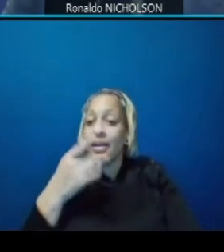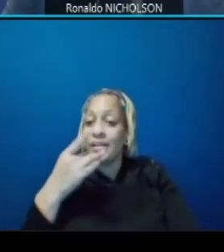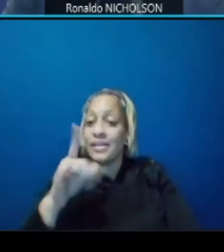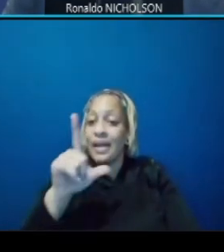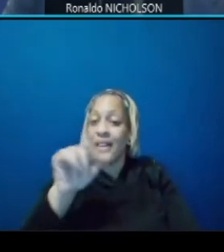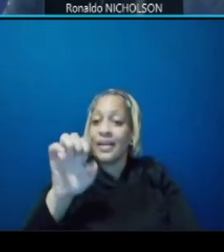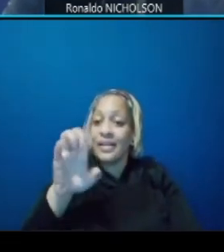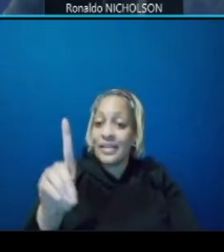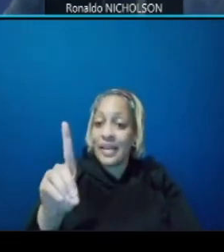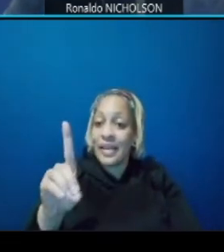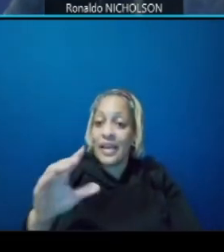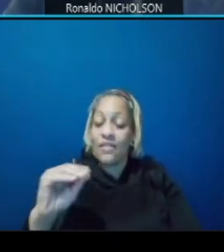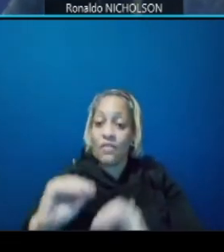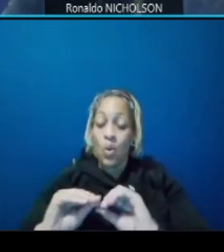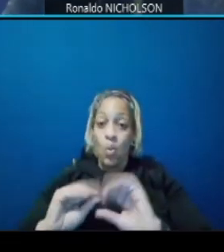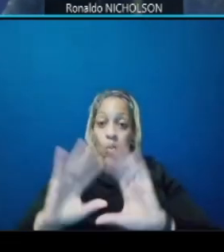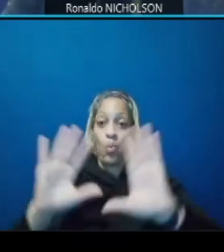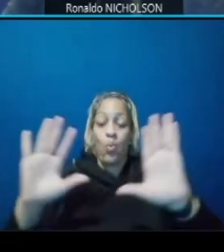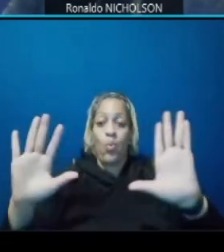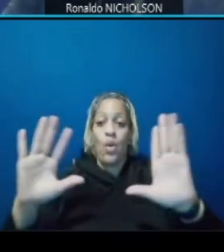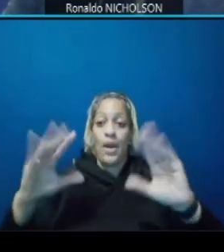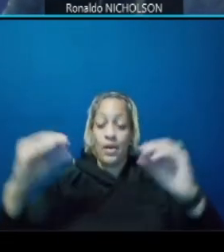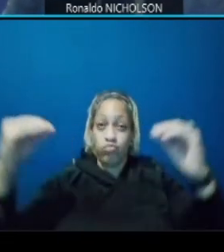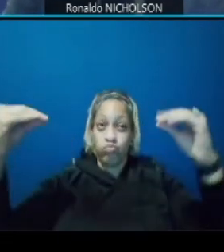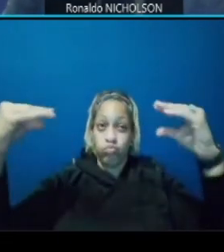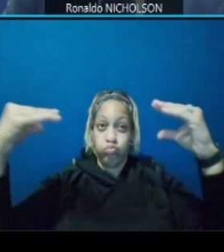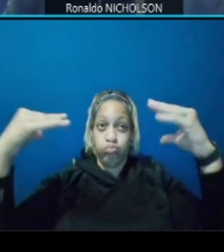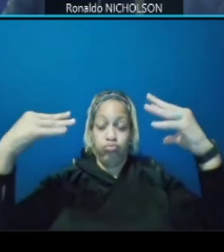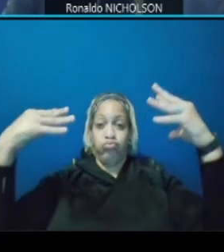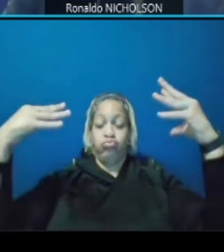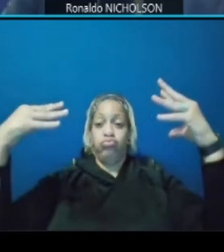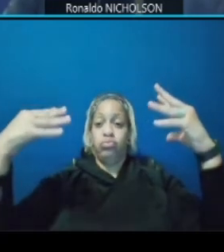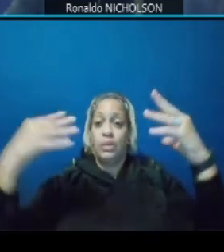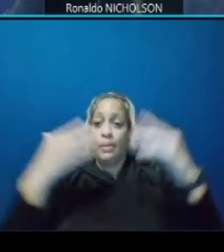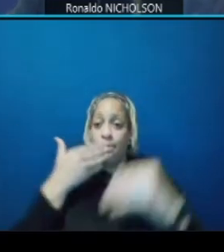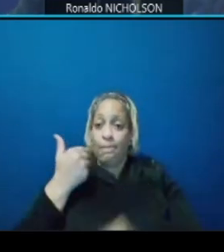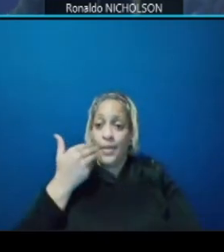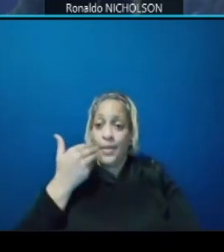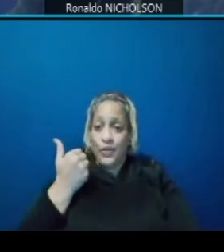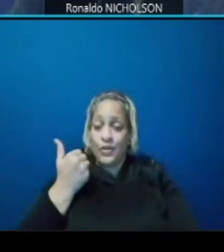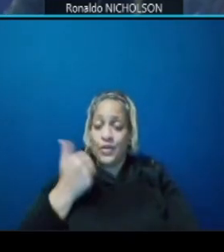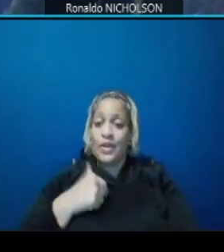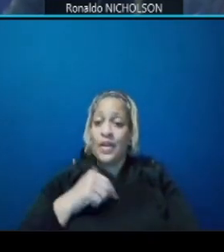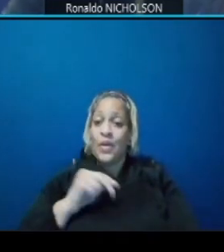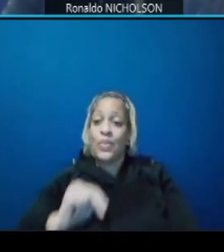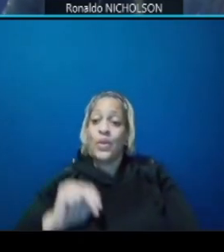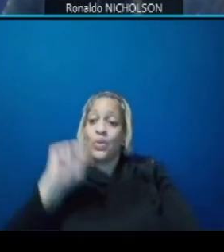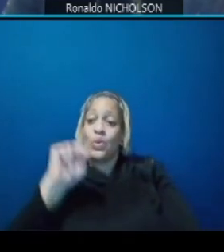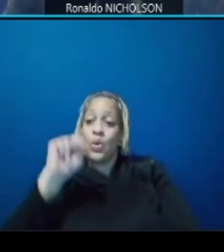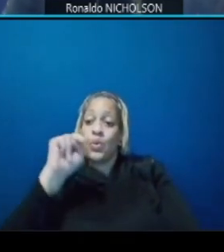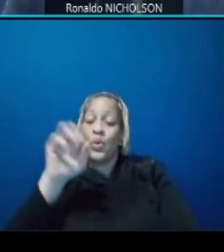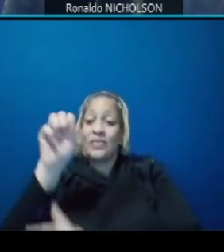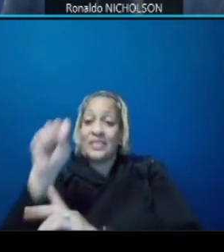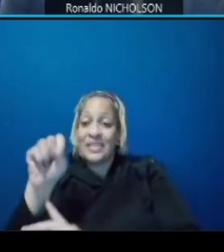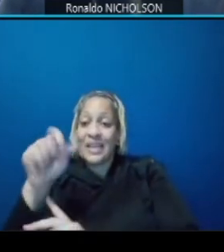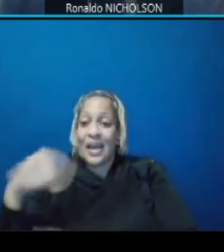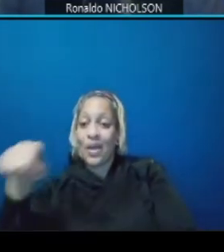a brighter better illumination and on the north side we will also have a eight foot sidewalk